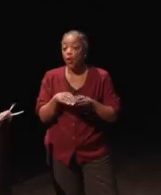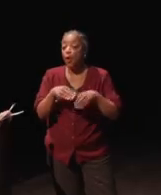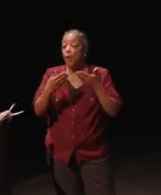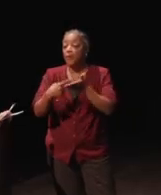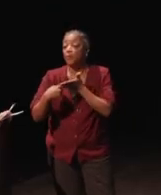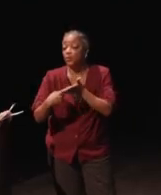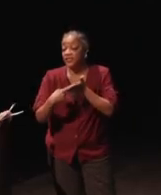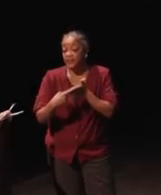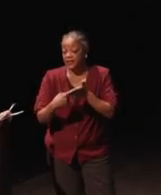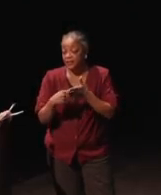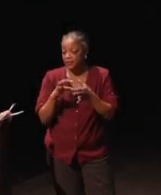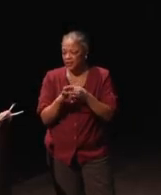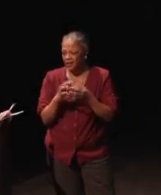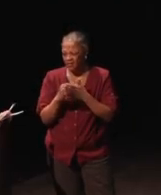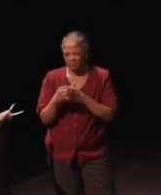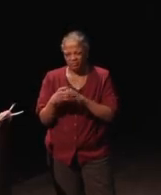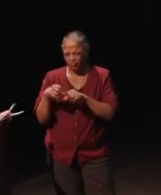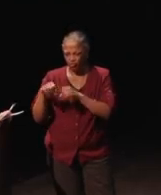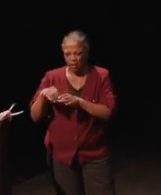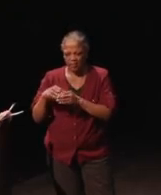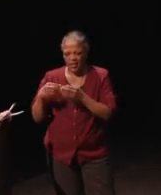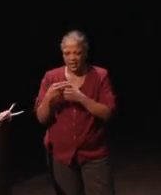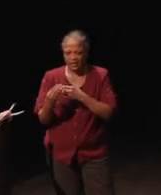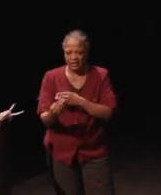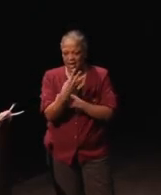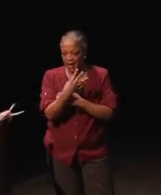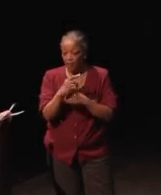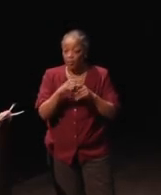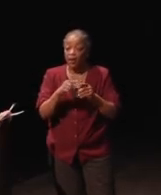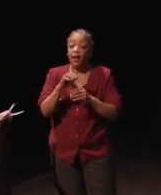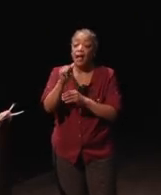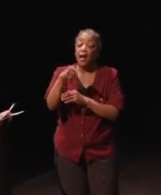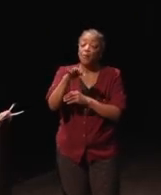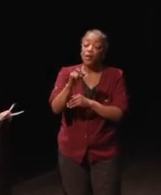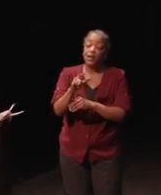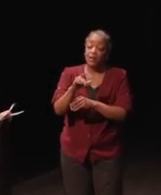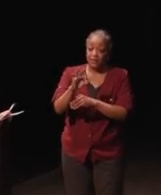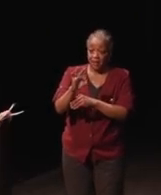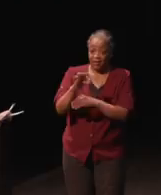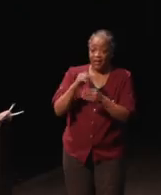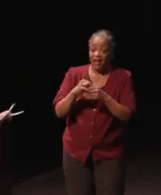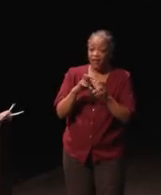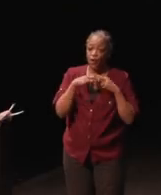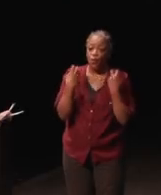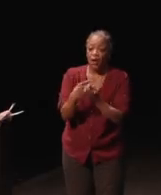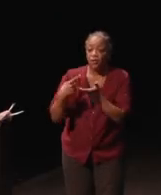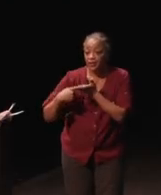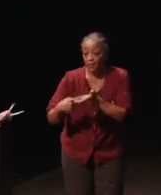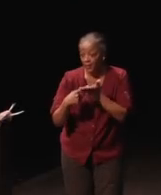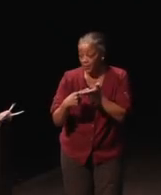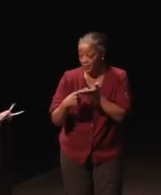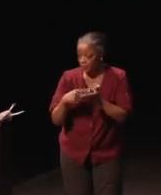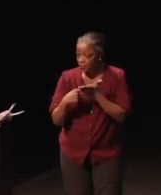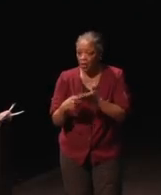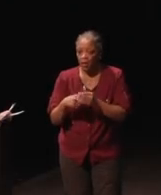I'm going to skip that slide, but just mention that on April 9, we are having a roundtable to talk about how Real Time Text can be